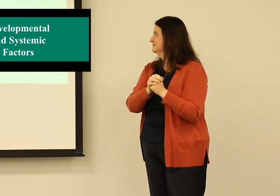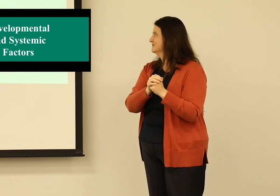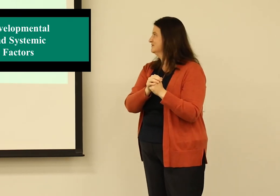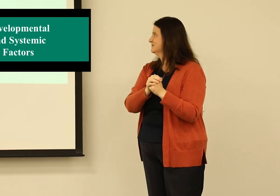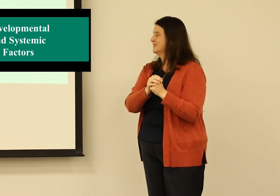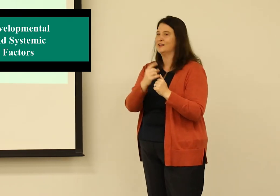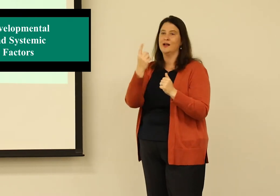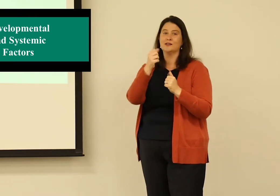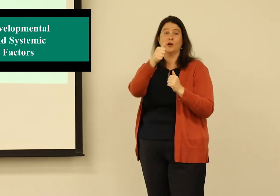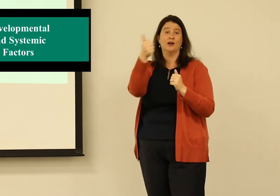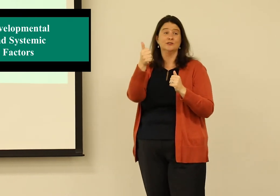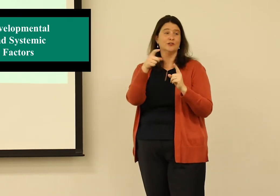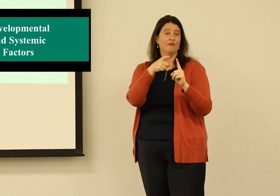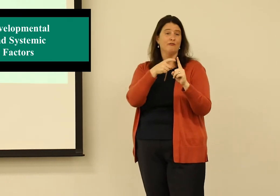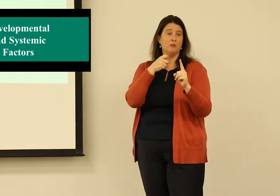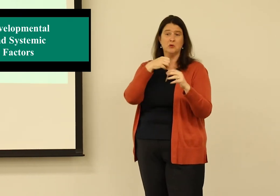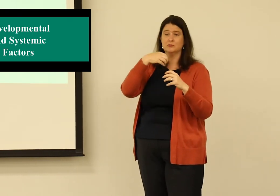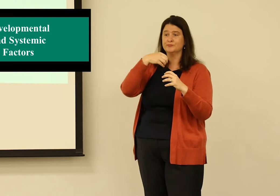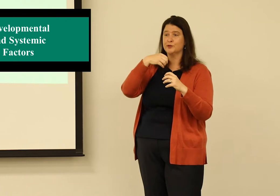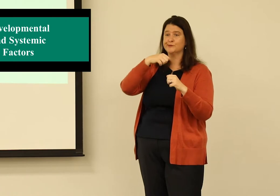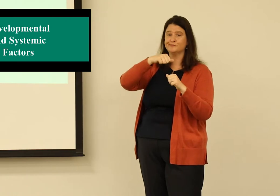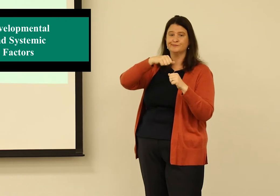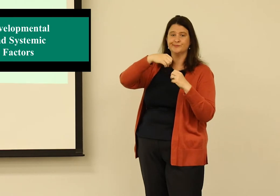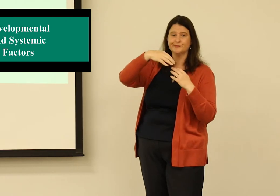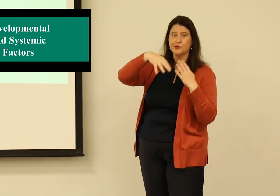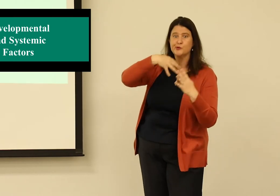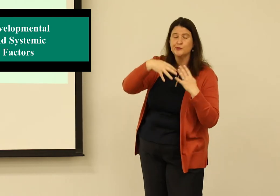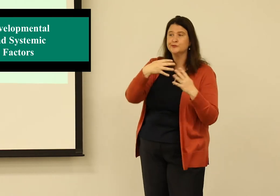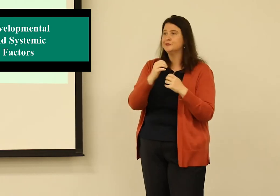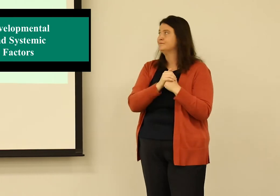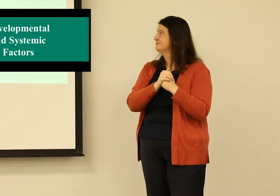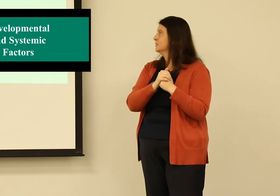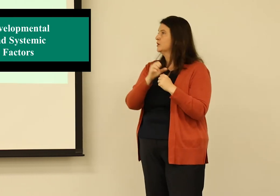in terms of developmental psychology. Someone else from a more